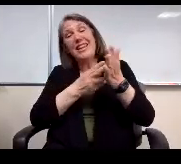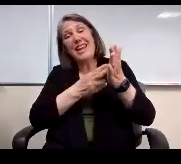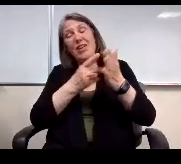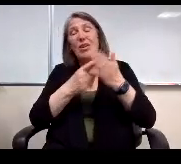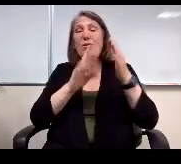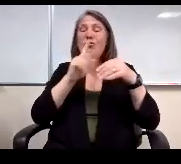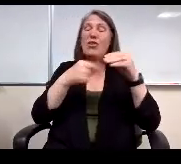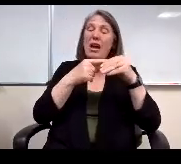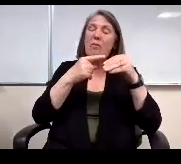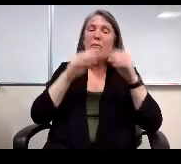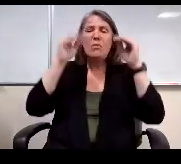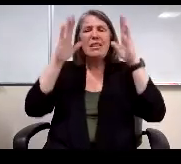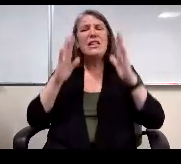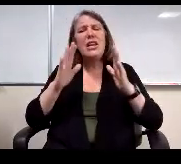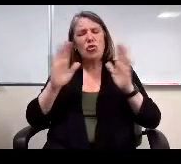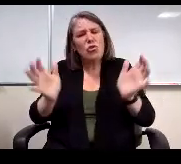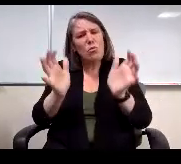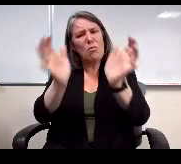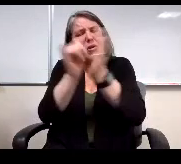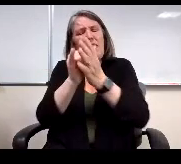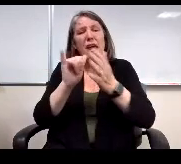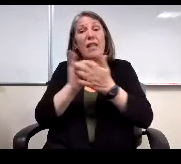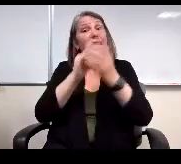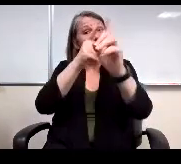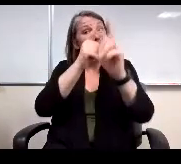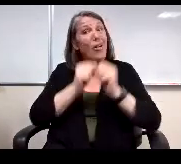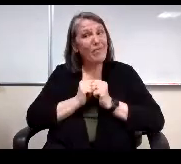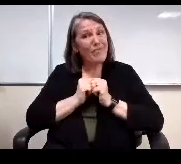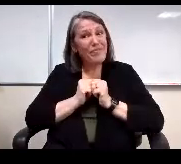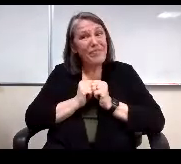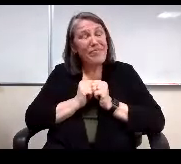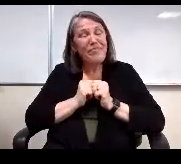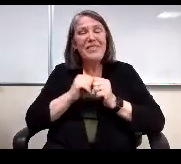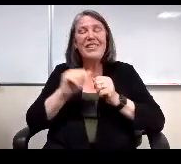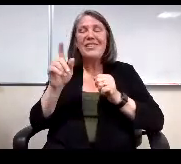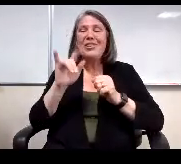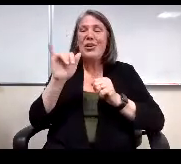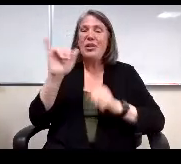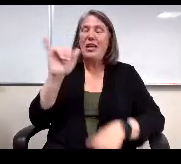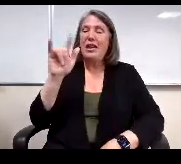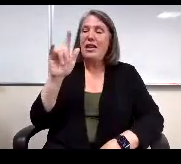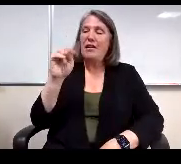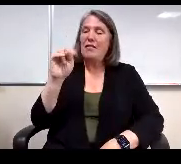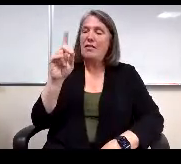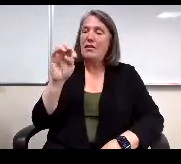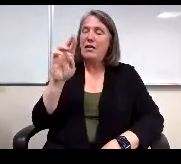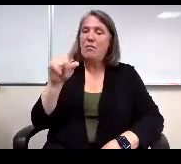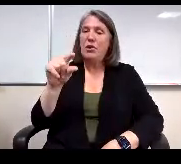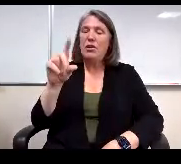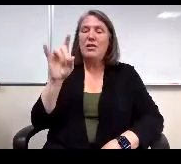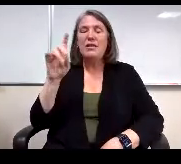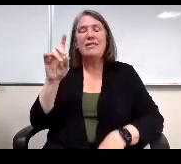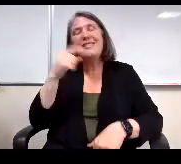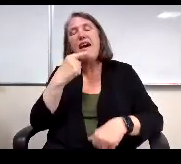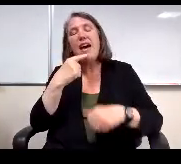Teachers promoting that which is the goal. So as Mr. Lambert said to it's it's a big end for us and so teachers are there with it.